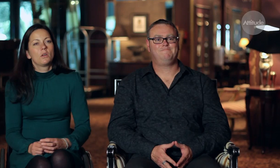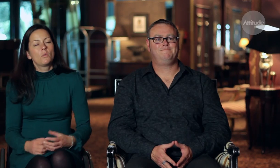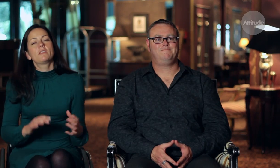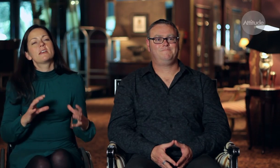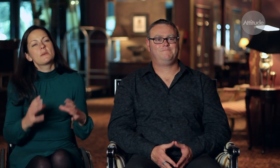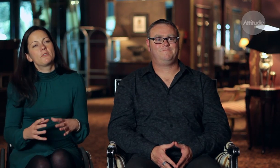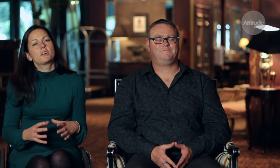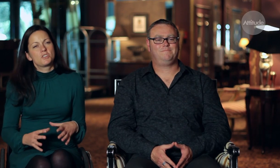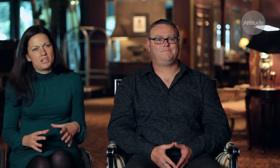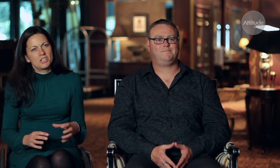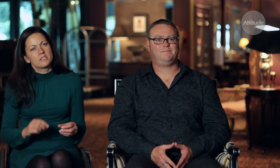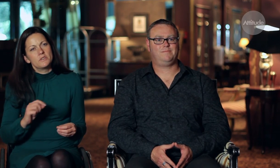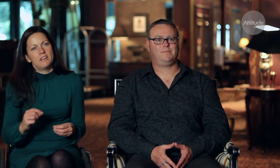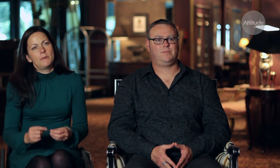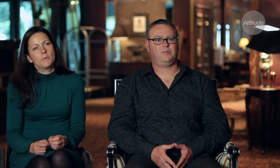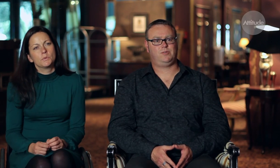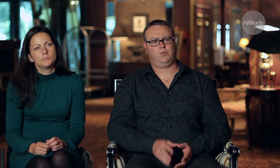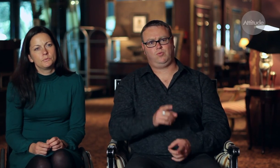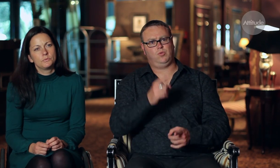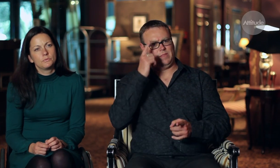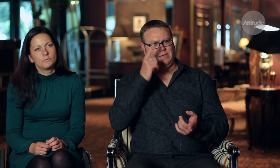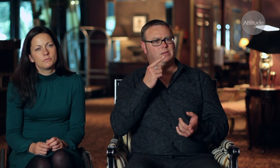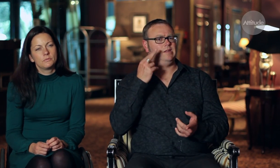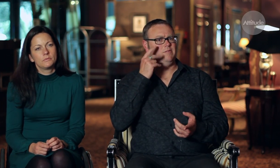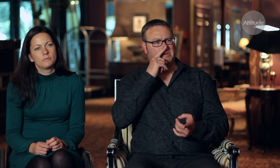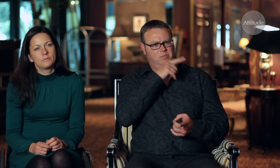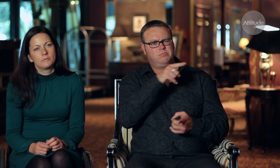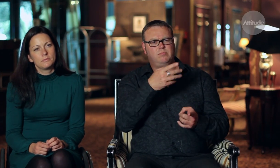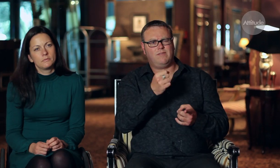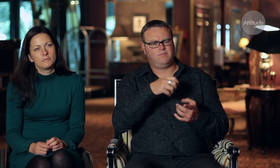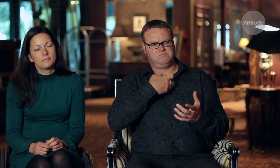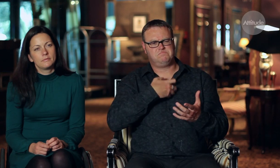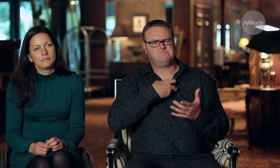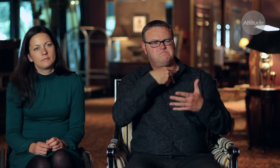What do you think are some of the frustrations for Deaf people?